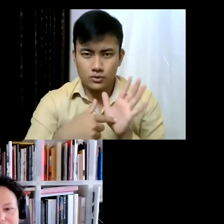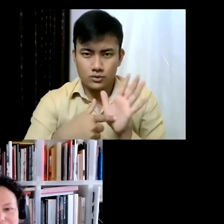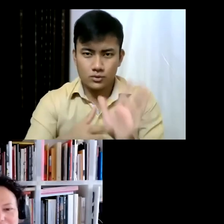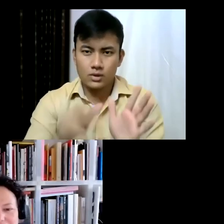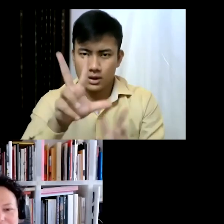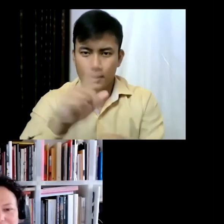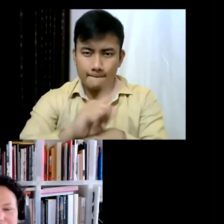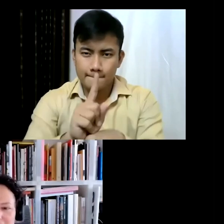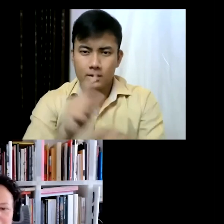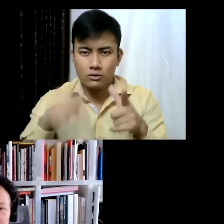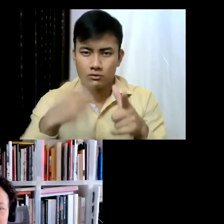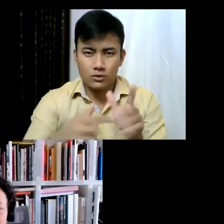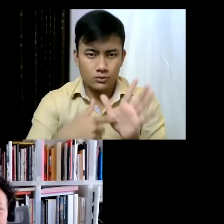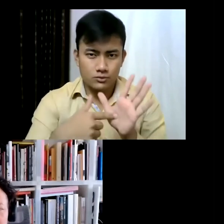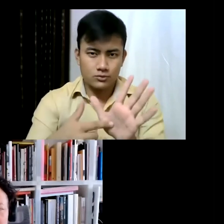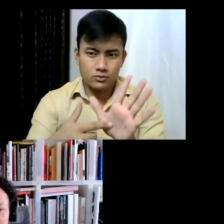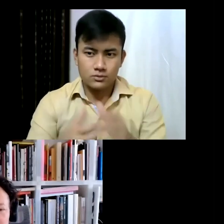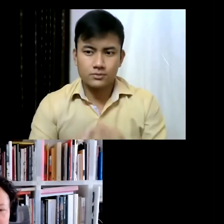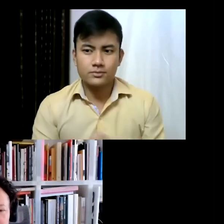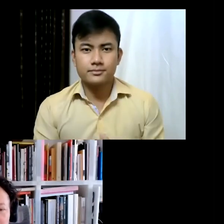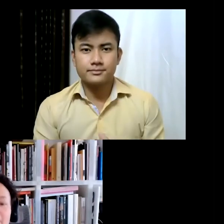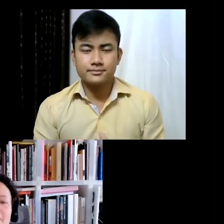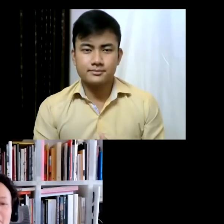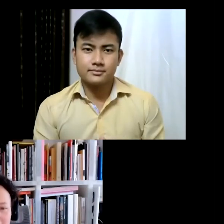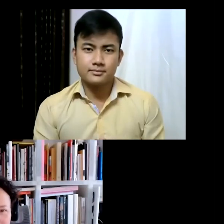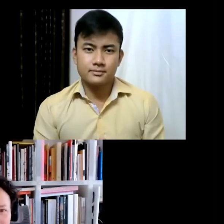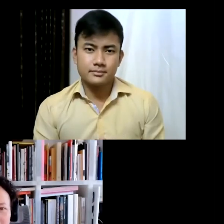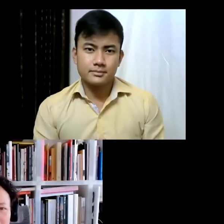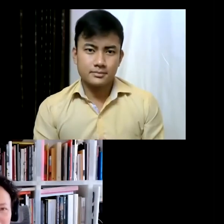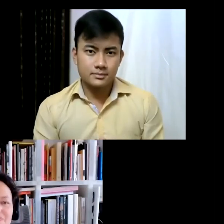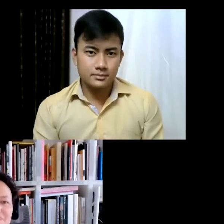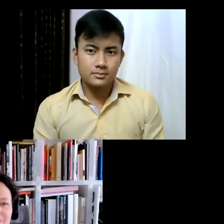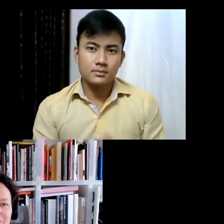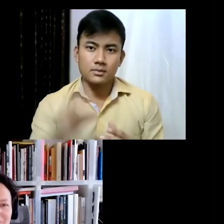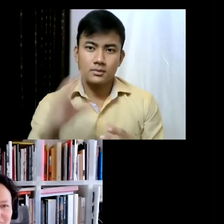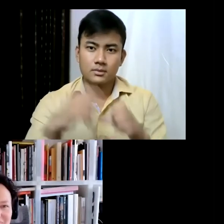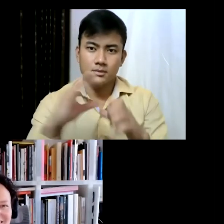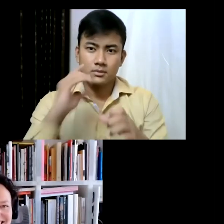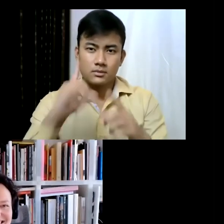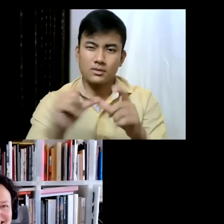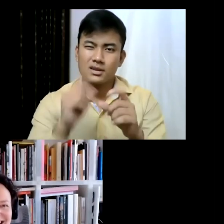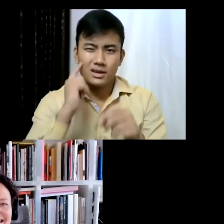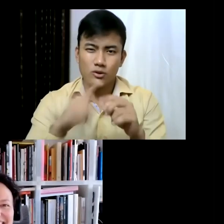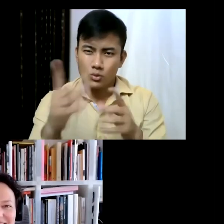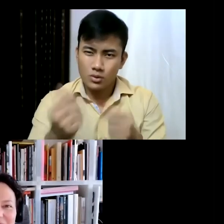the Museum of Fine Arts in Boston, so Cecilia, if you have to leave then thank you! Thank you